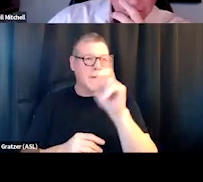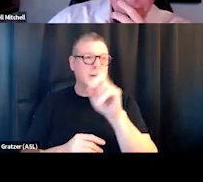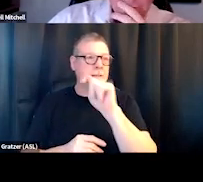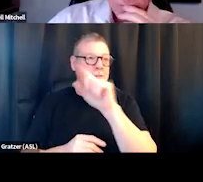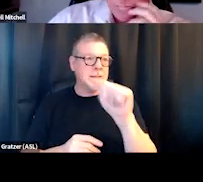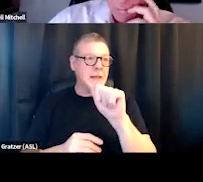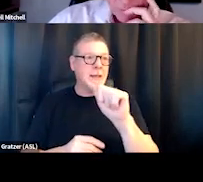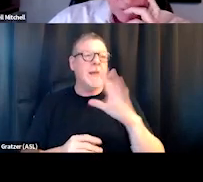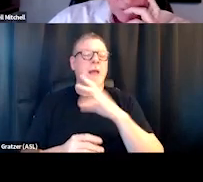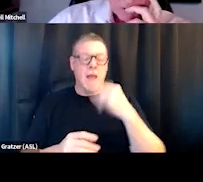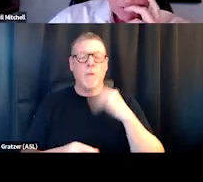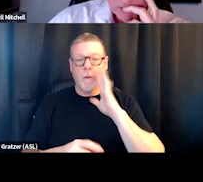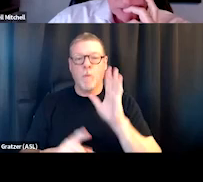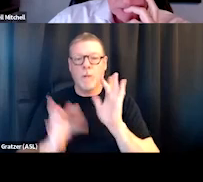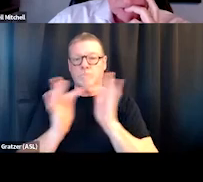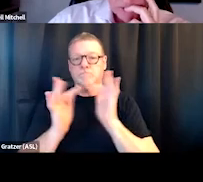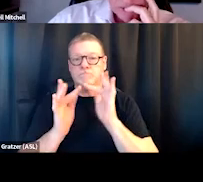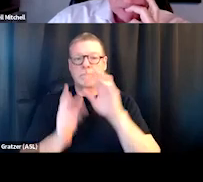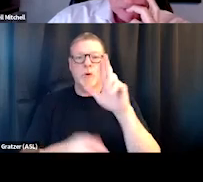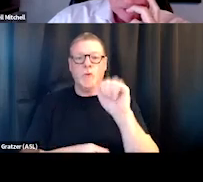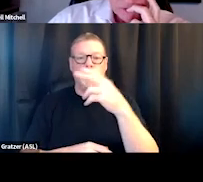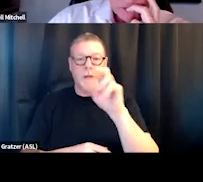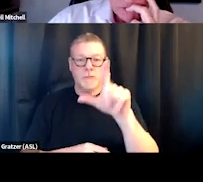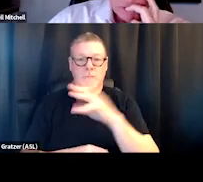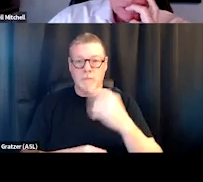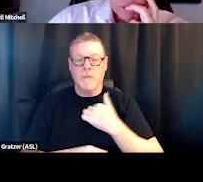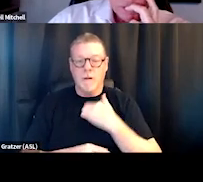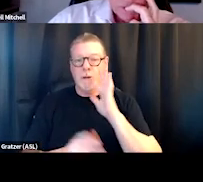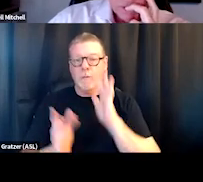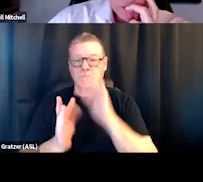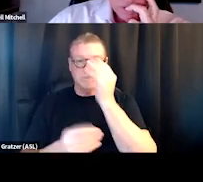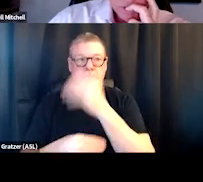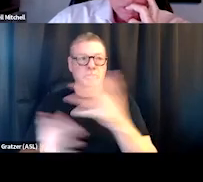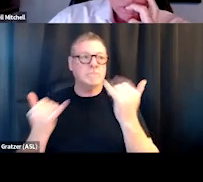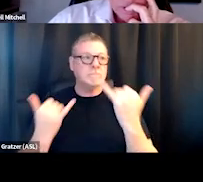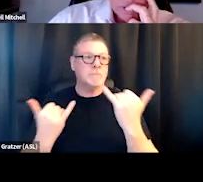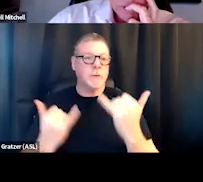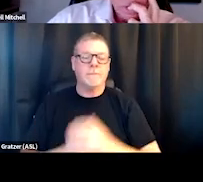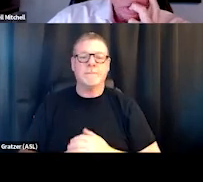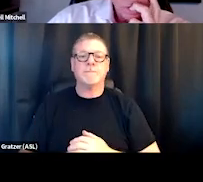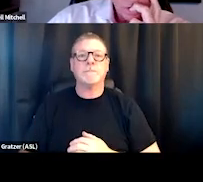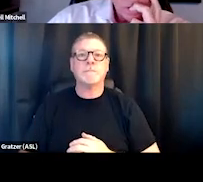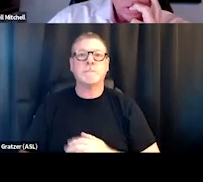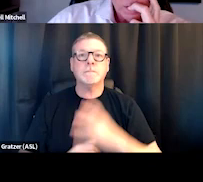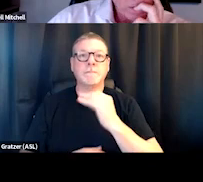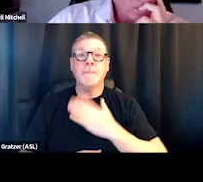and we can follow up with you to give you more information about anything that was presented today. And please, if you could take the time